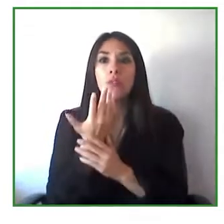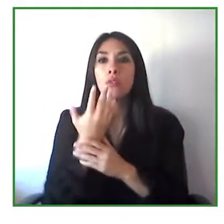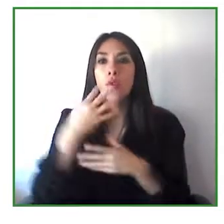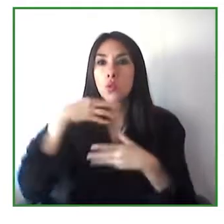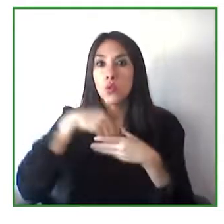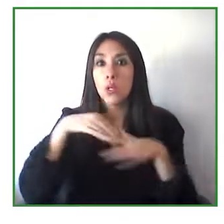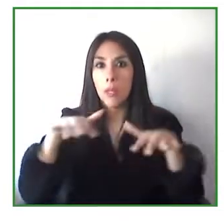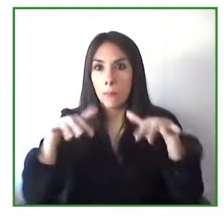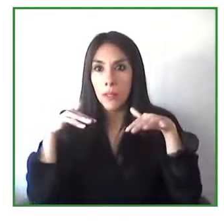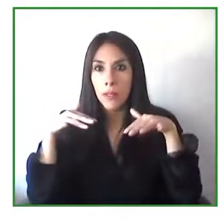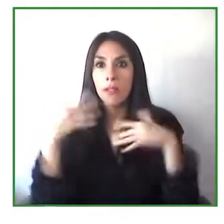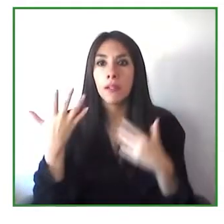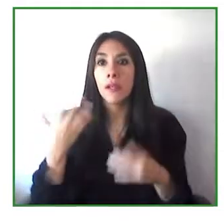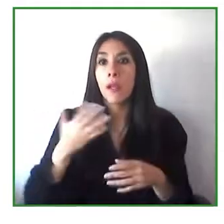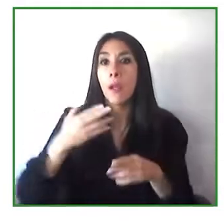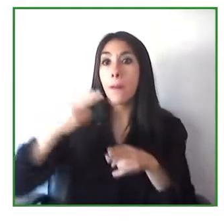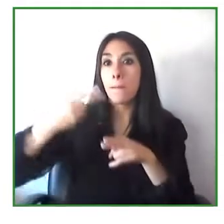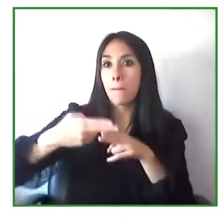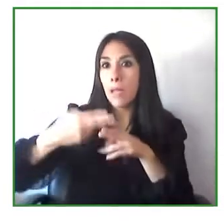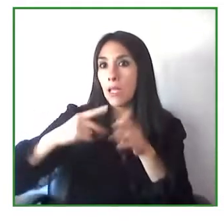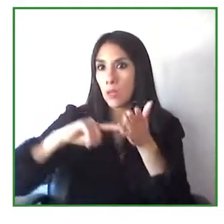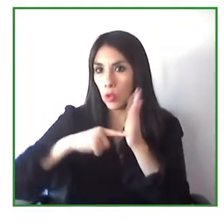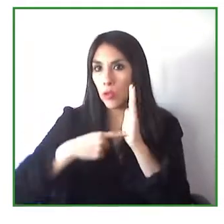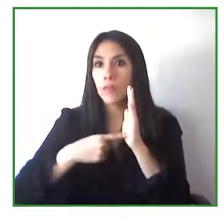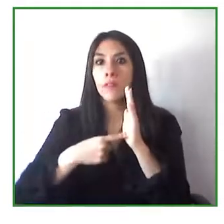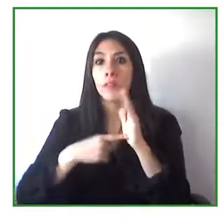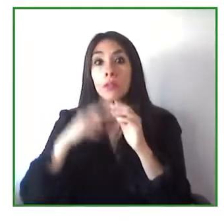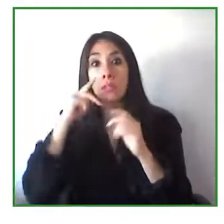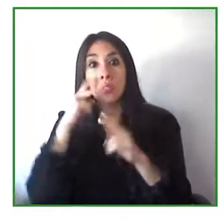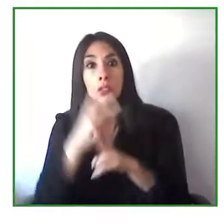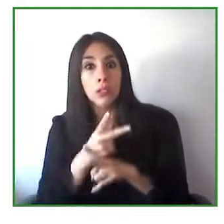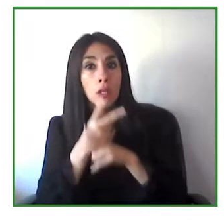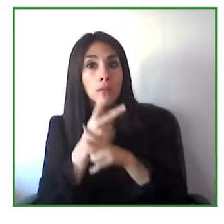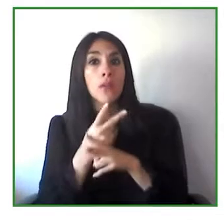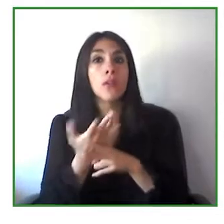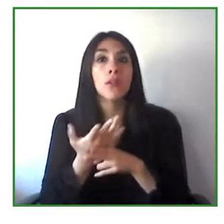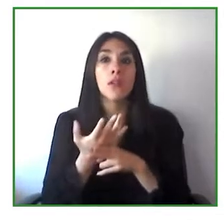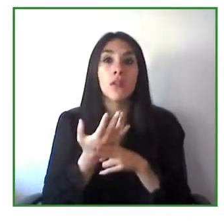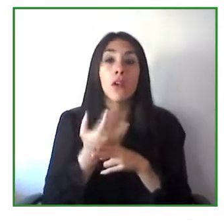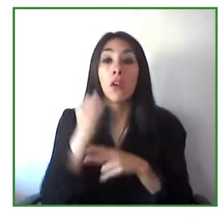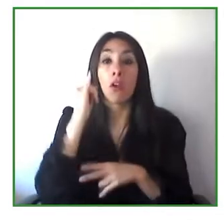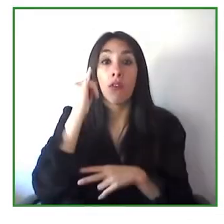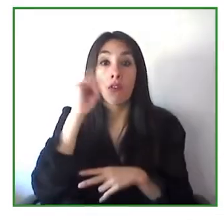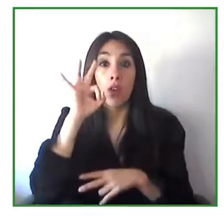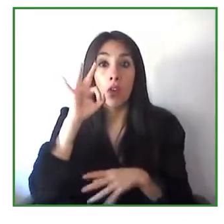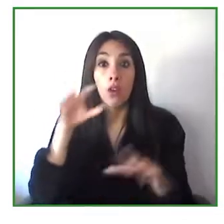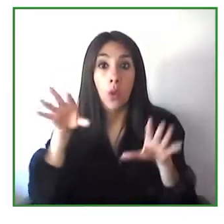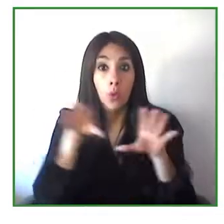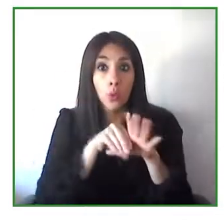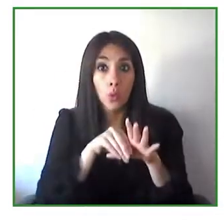Cutting-edge Technology for Inclusion that is moderated by a very very old friend from